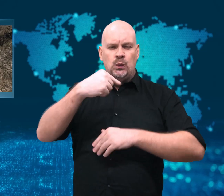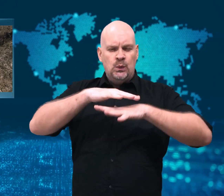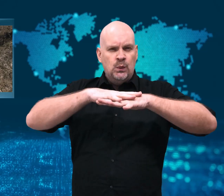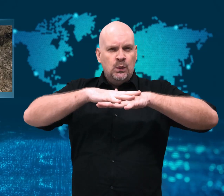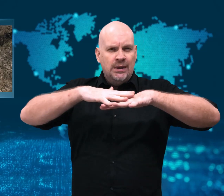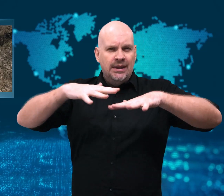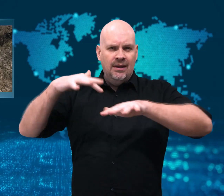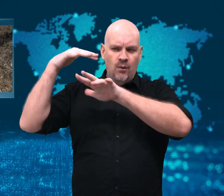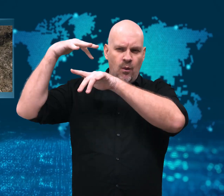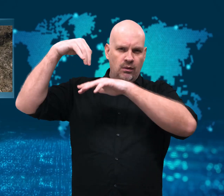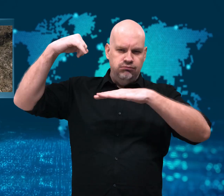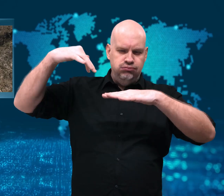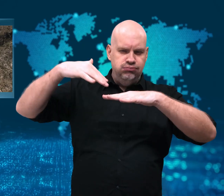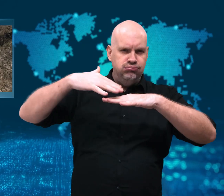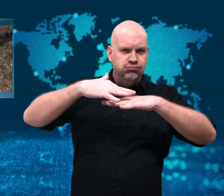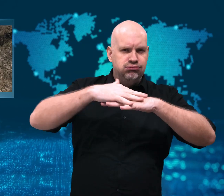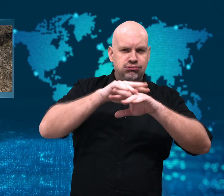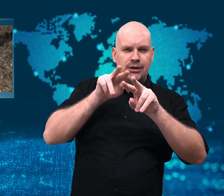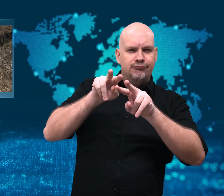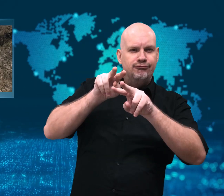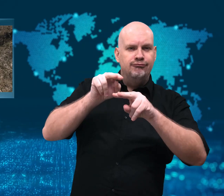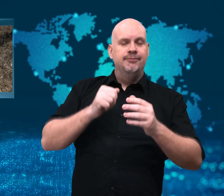emerald-colored water.